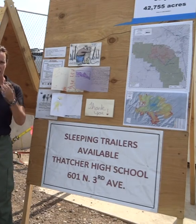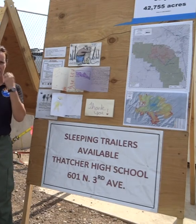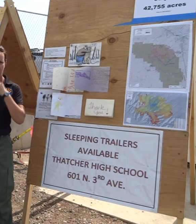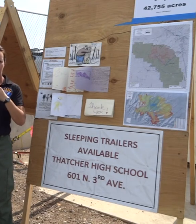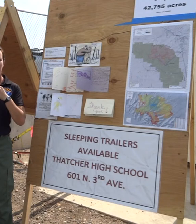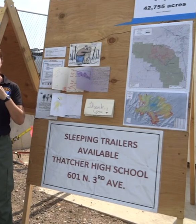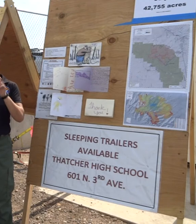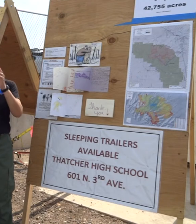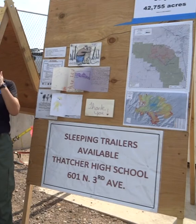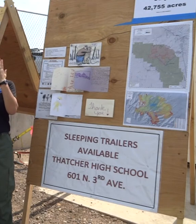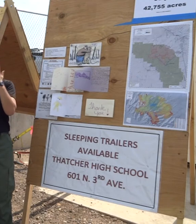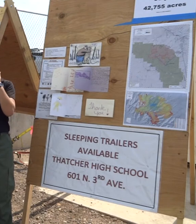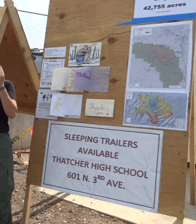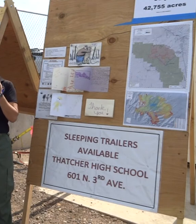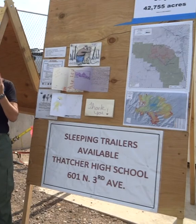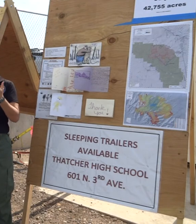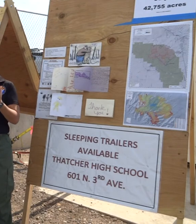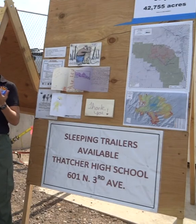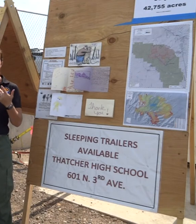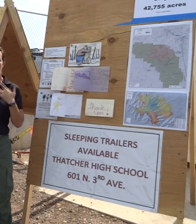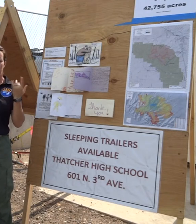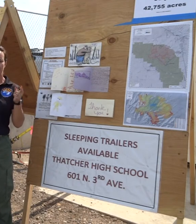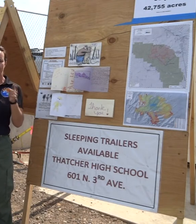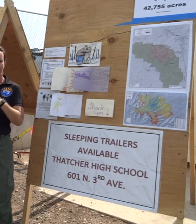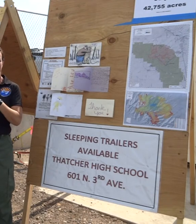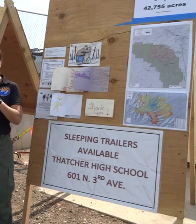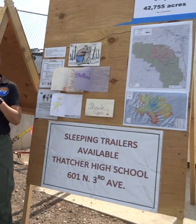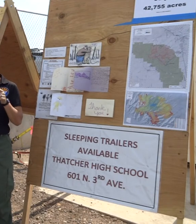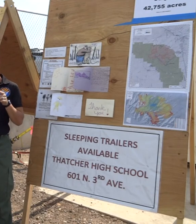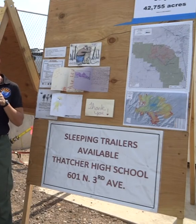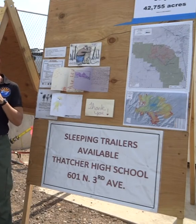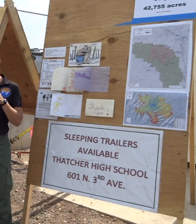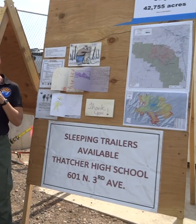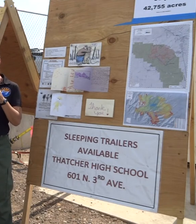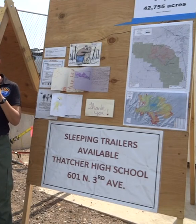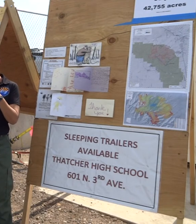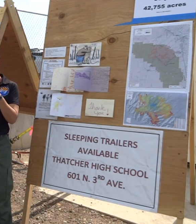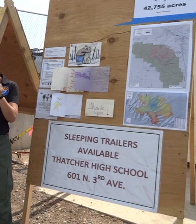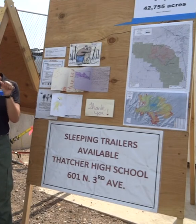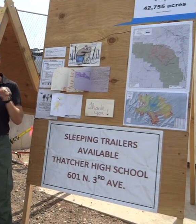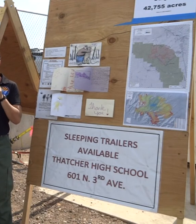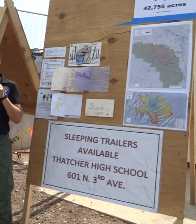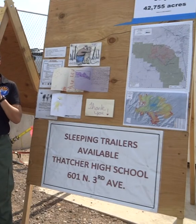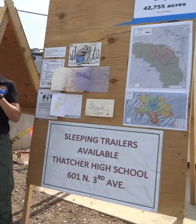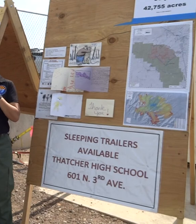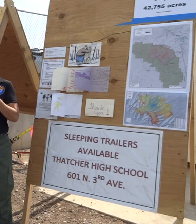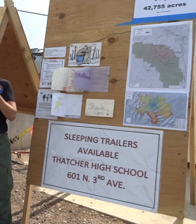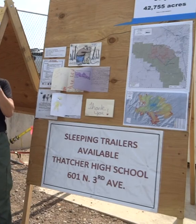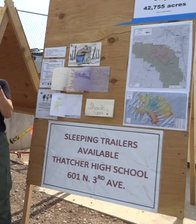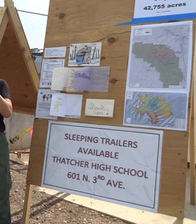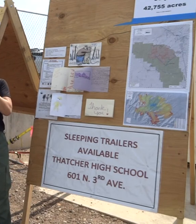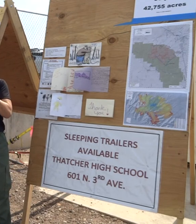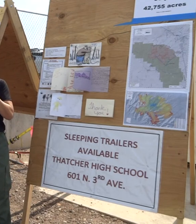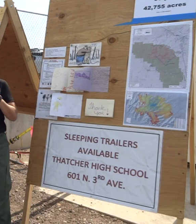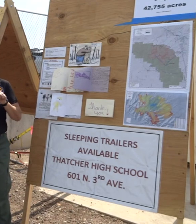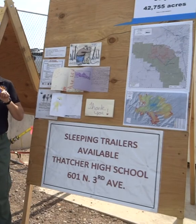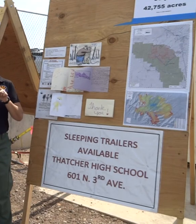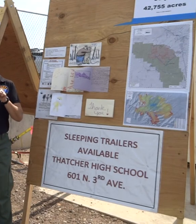and they want to out what happening around the area and what's happening on the other fires throughout the United States.